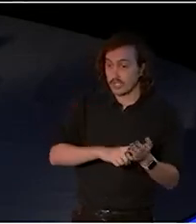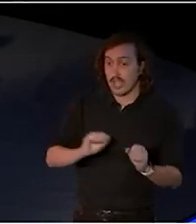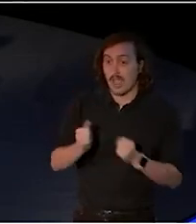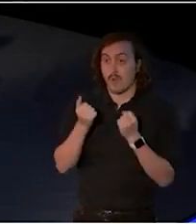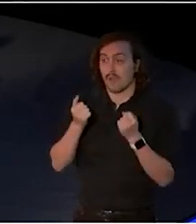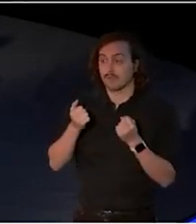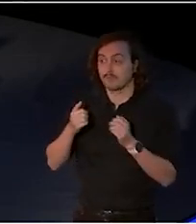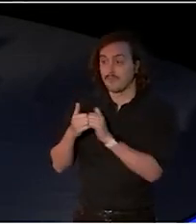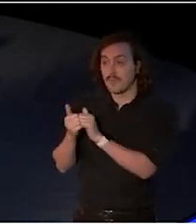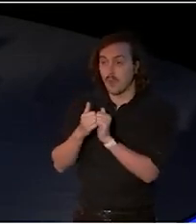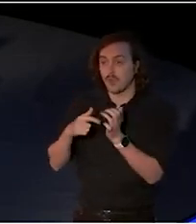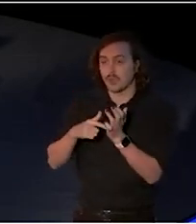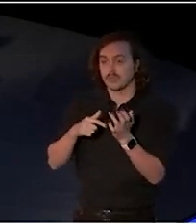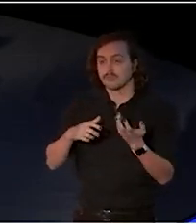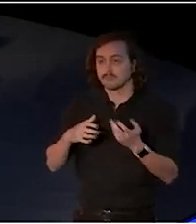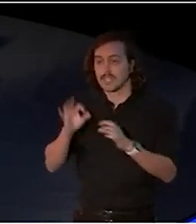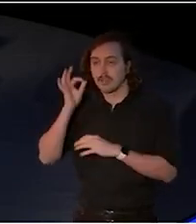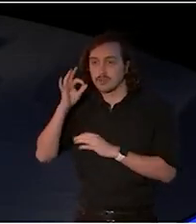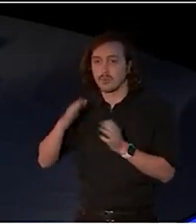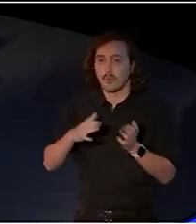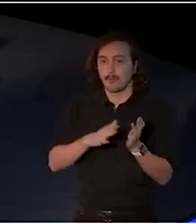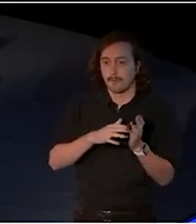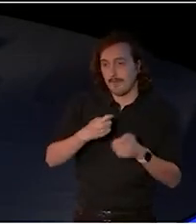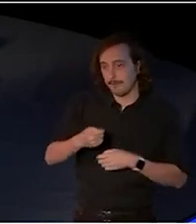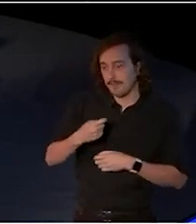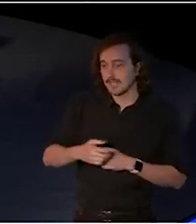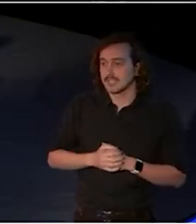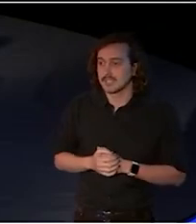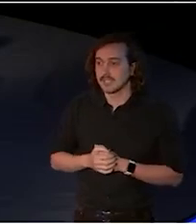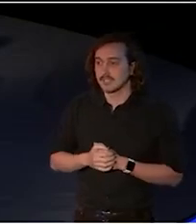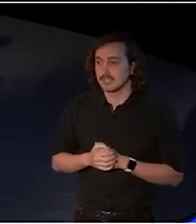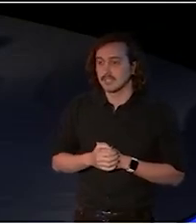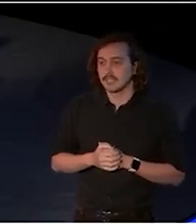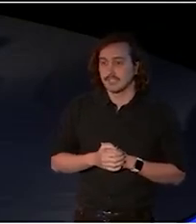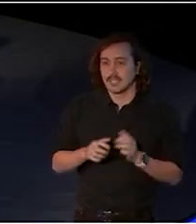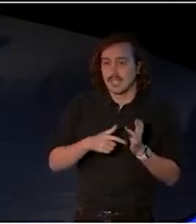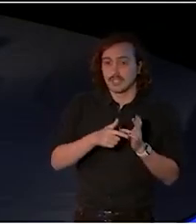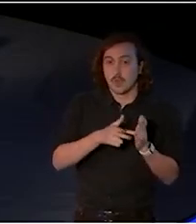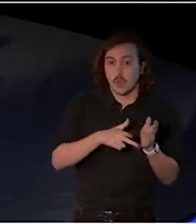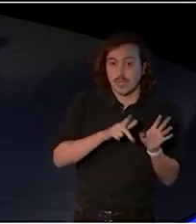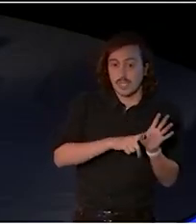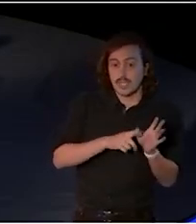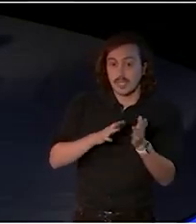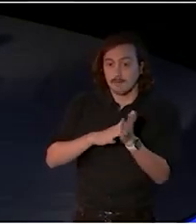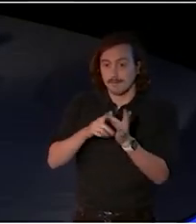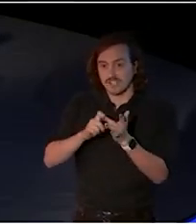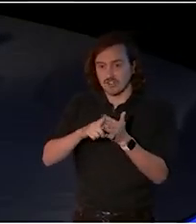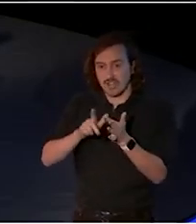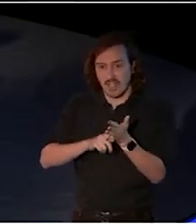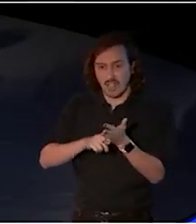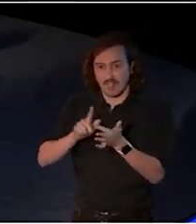Ruth Hazleton, Michel Hryce, Tina Lavranos and Bjorn Stewart.